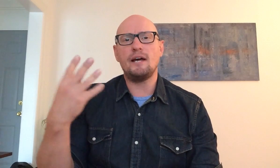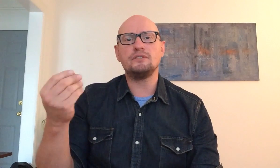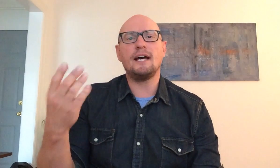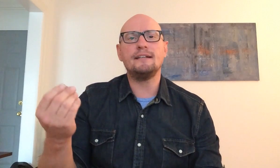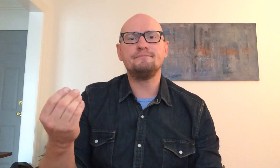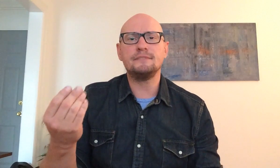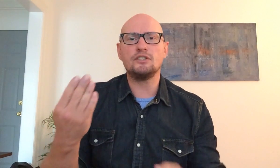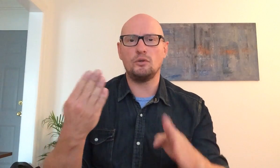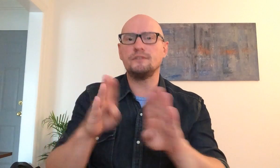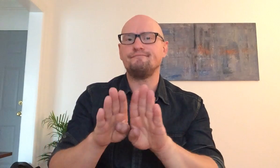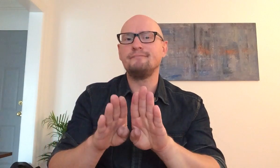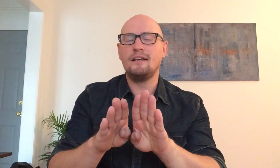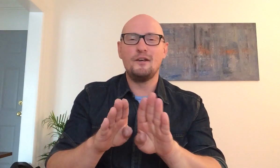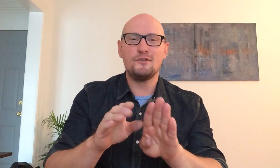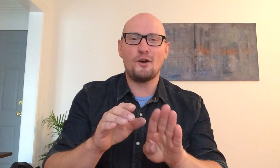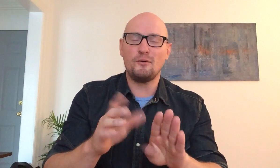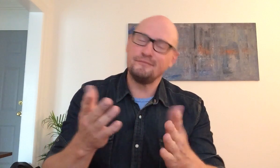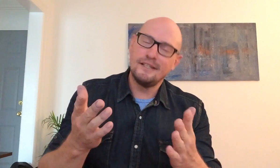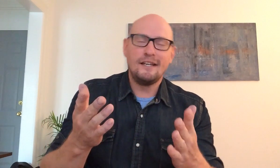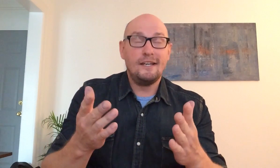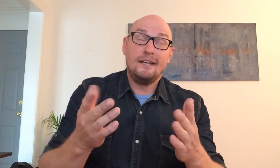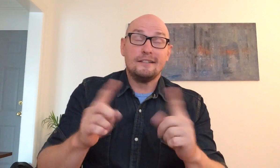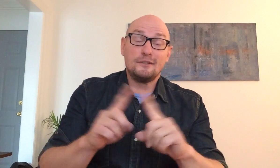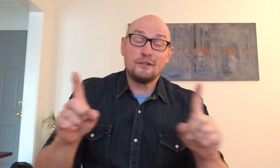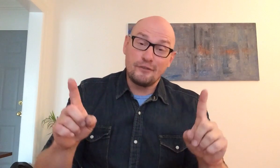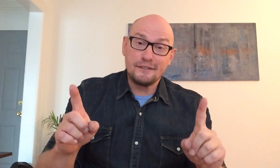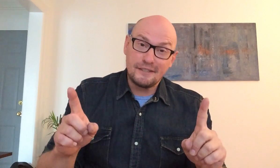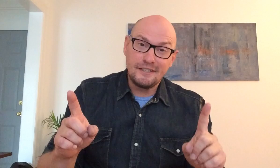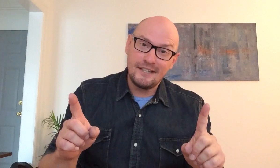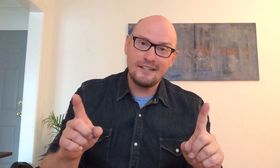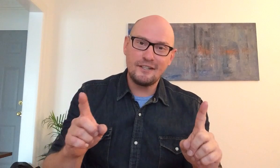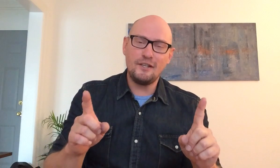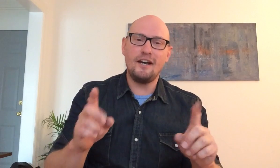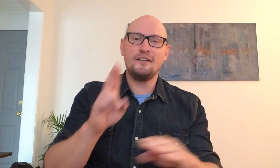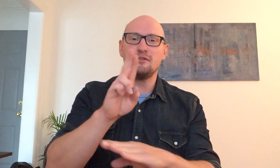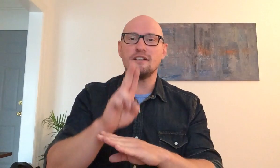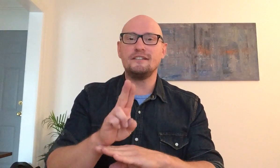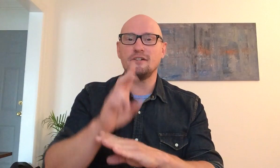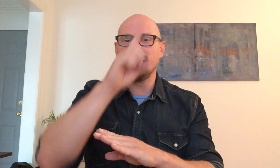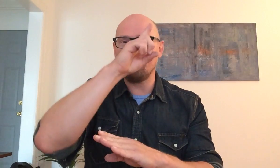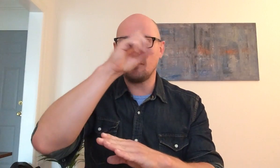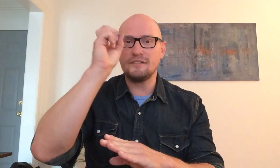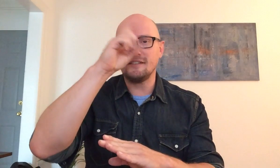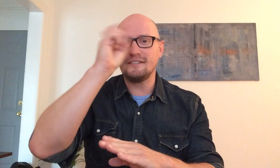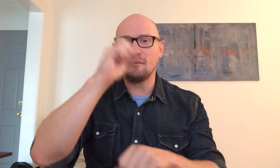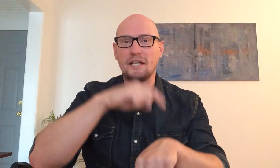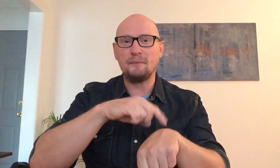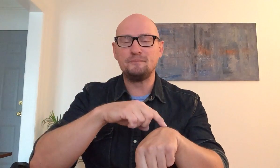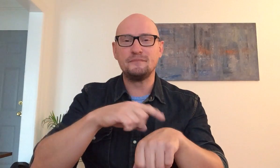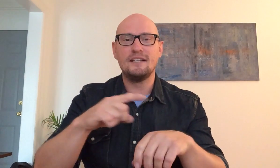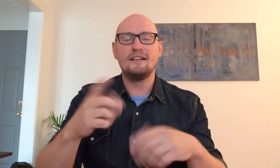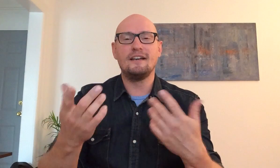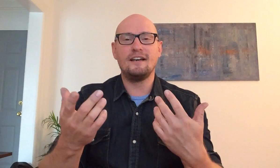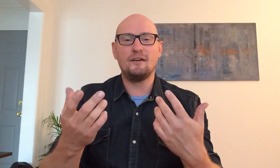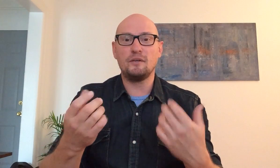outside is closed so so different he usually drain of course summertime when